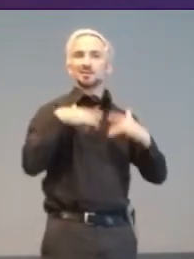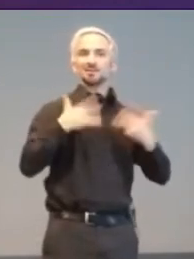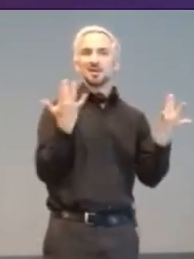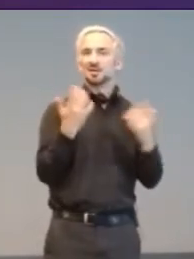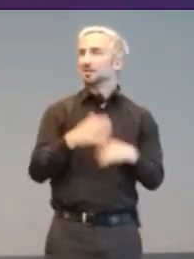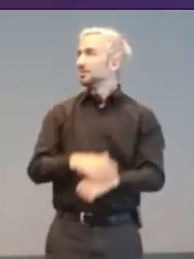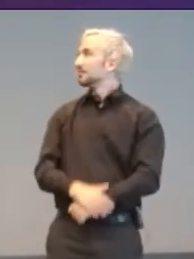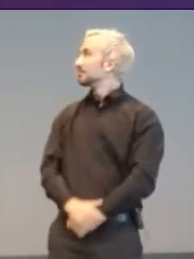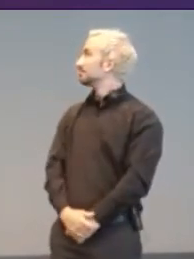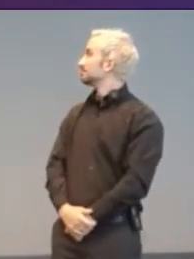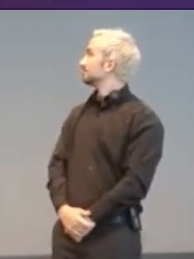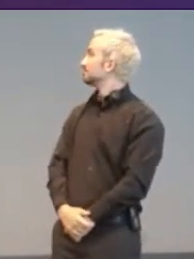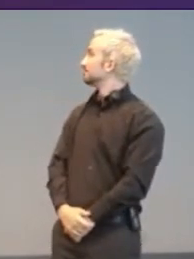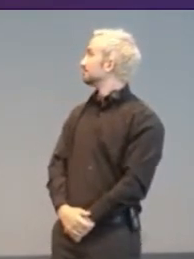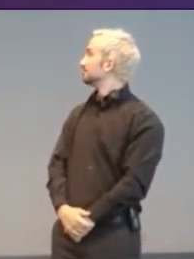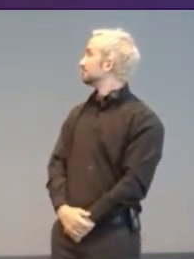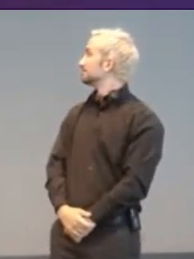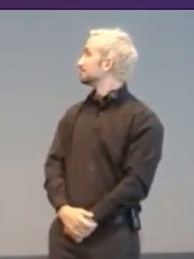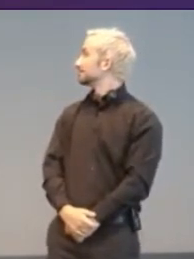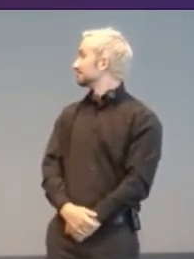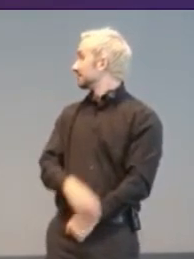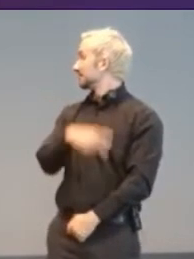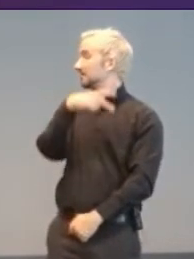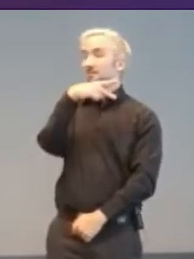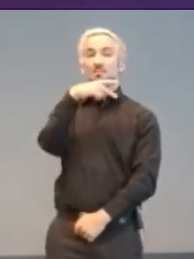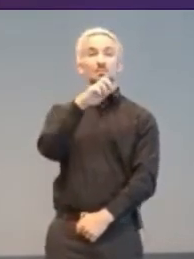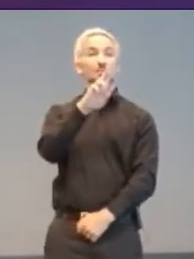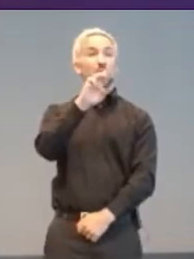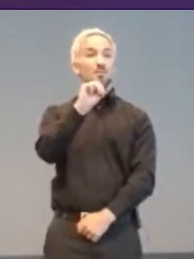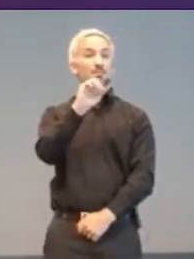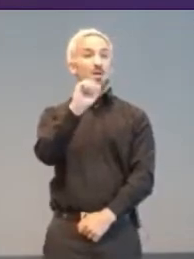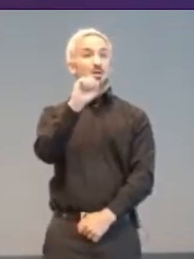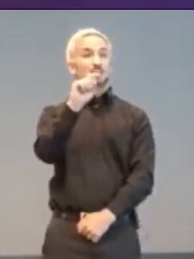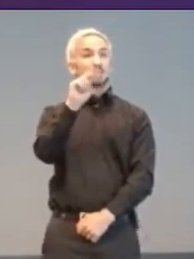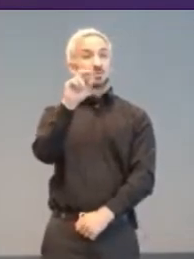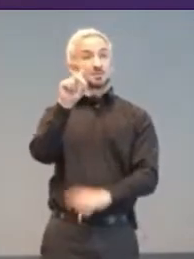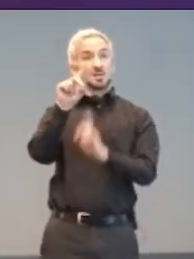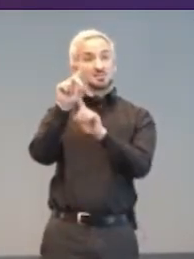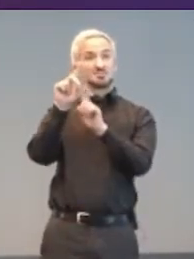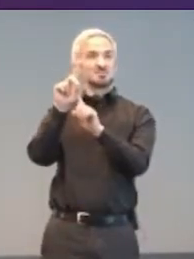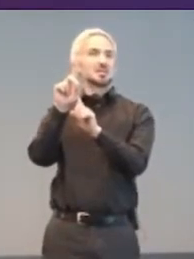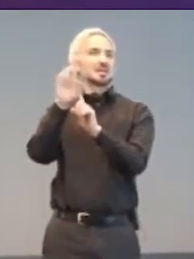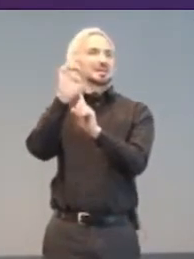made the Guinness book of records as the largest Esports team for Disabled people.